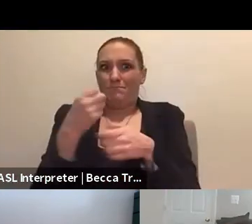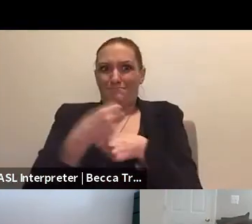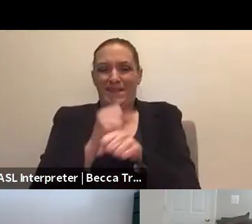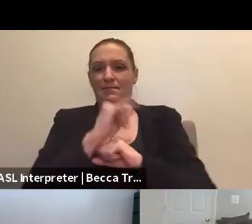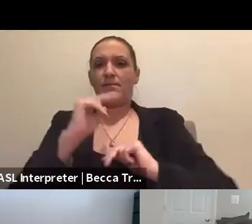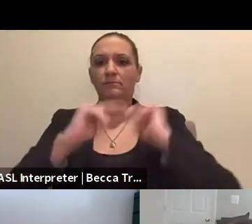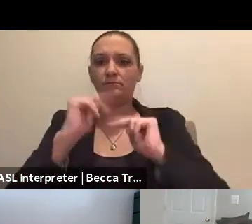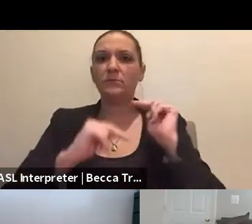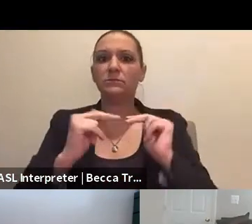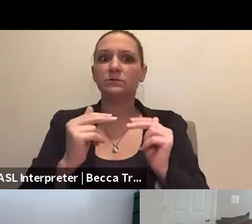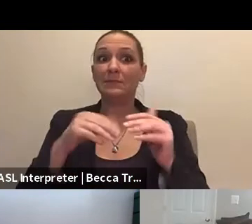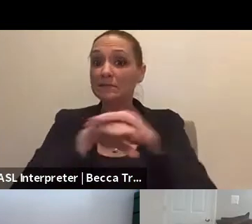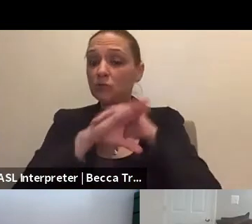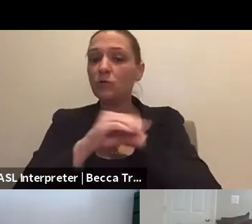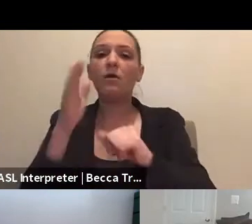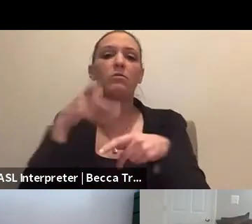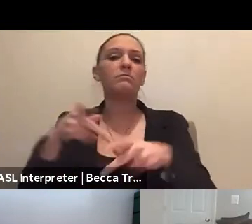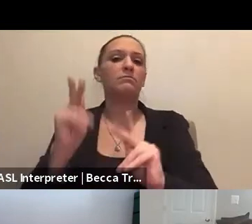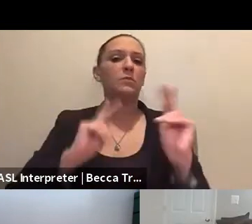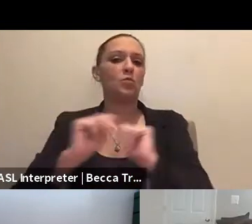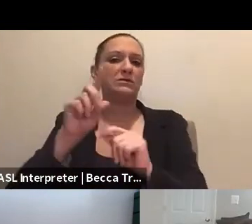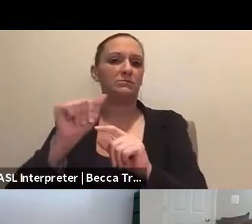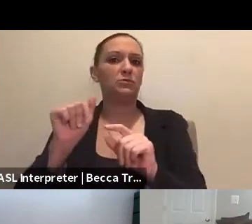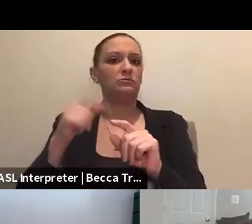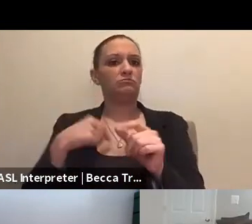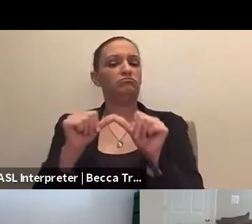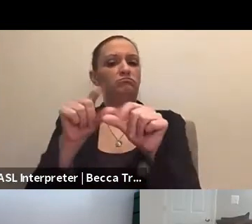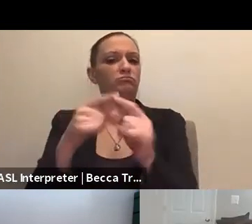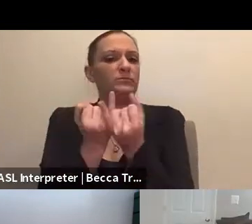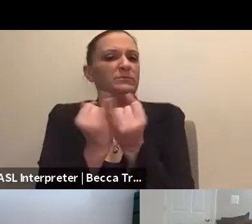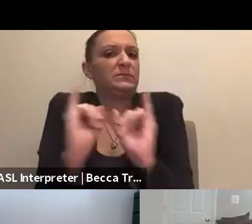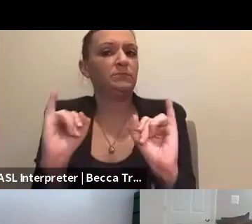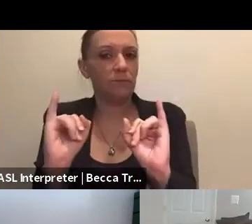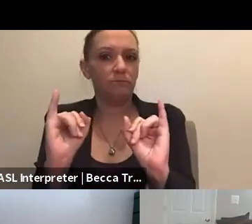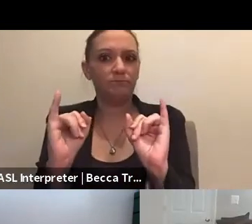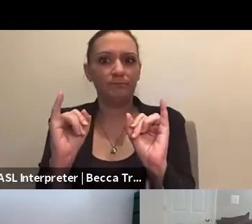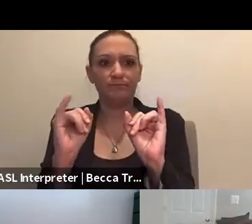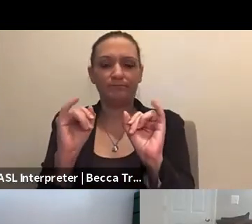and allows people with disabilities to maintain their independence in the least restrictive setting.